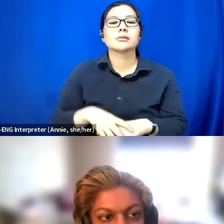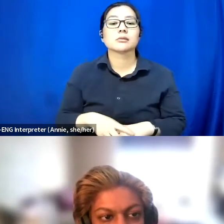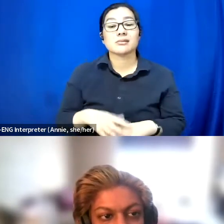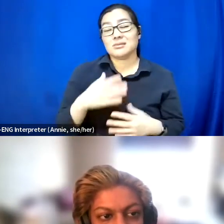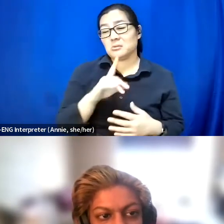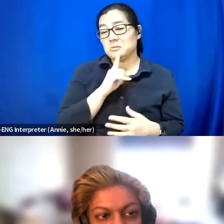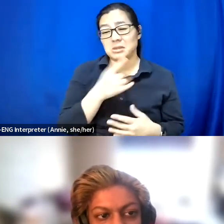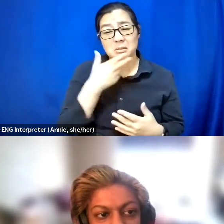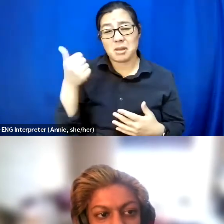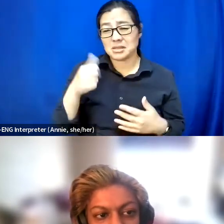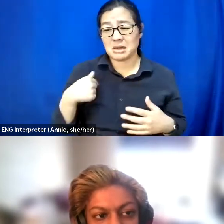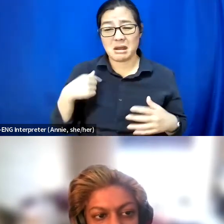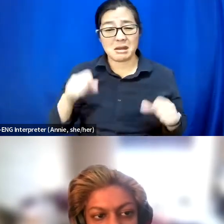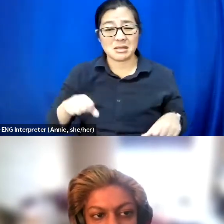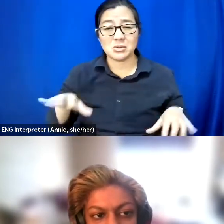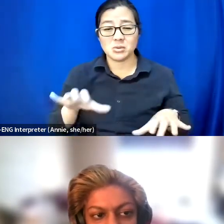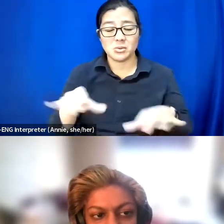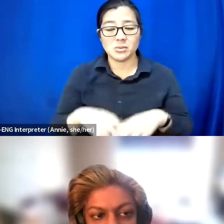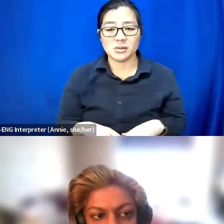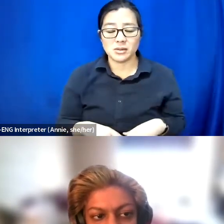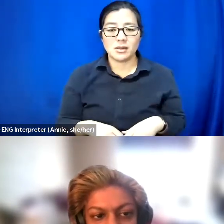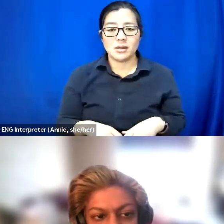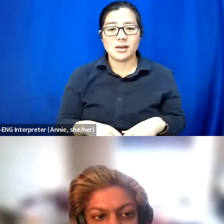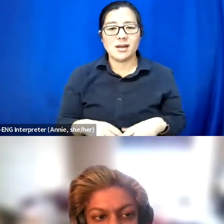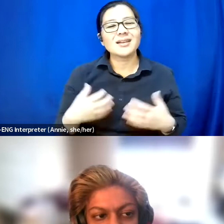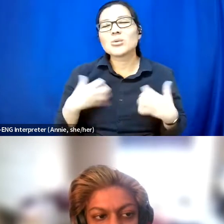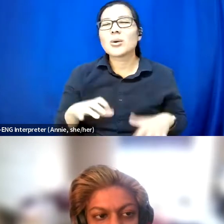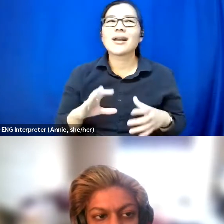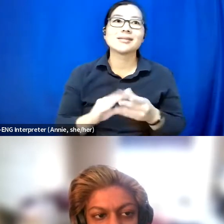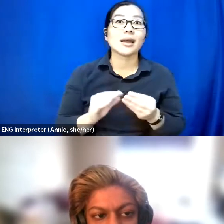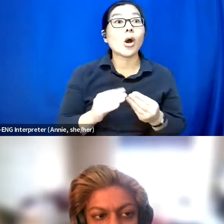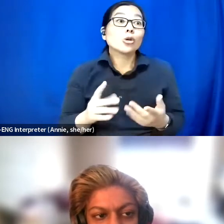I don't to like say it just comes with the job because I think that we say that a lot